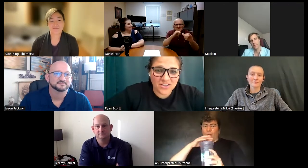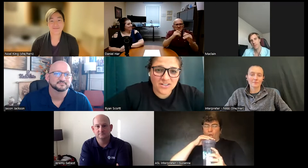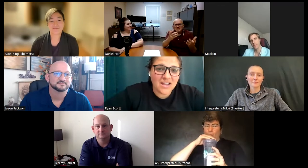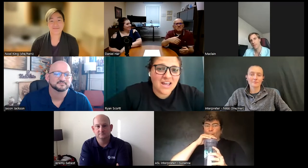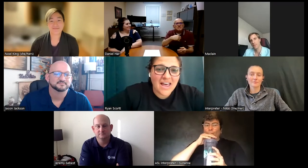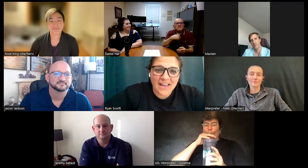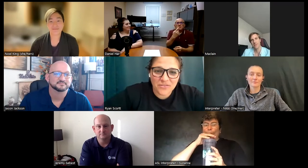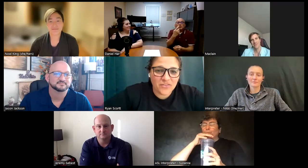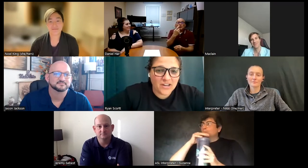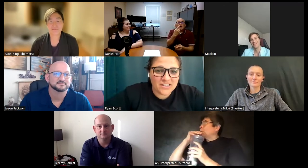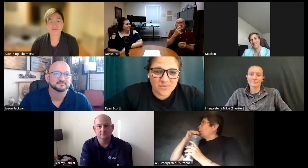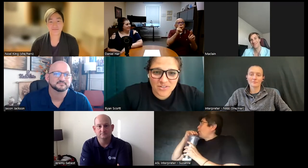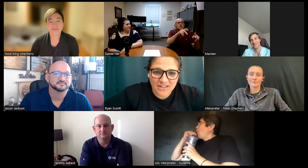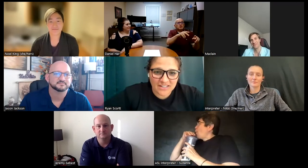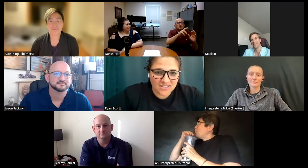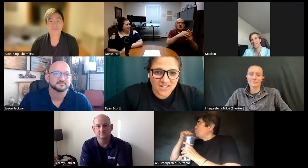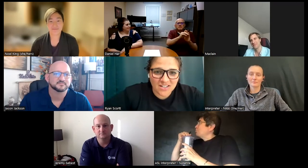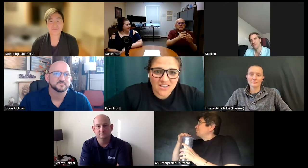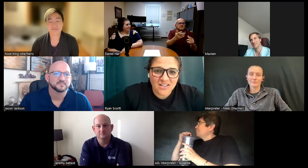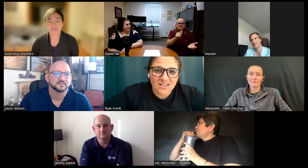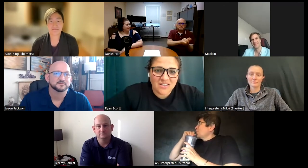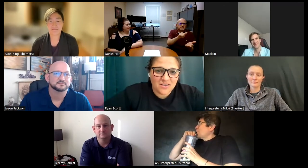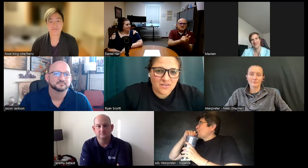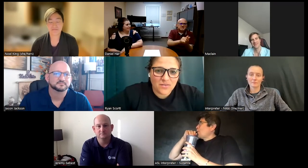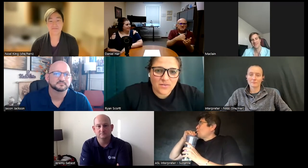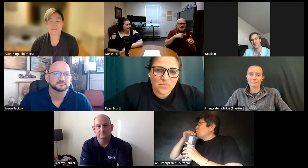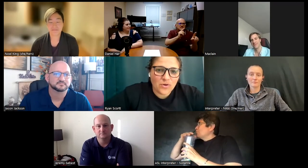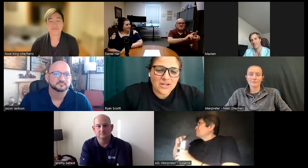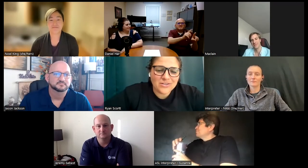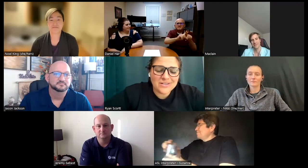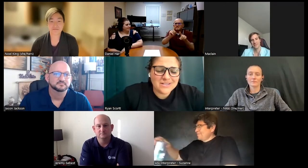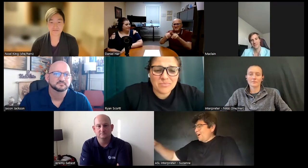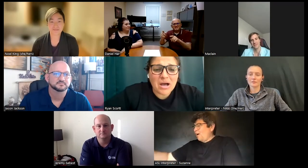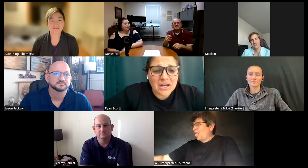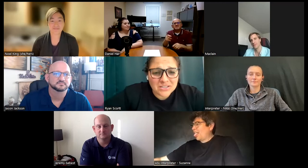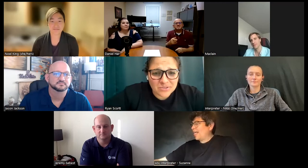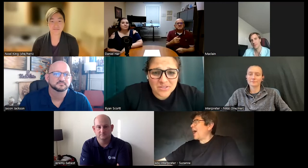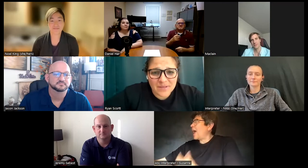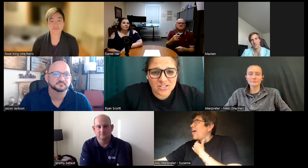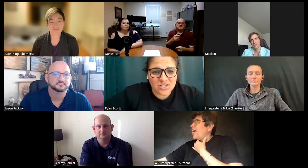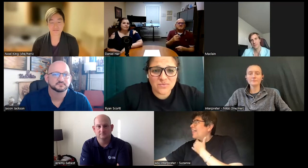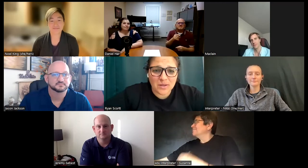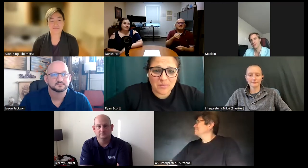my turn I have a very similar answer role model is impossible to pick just